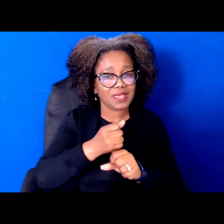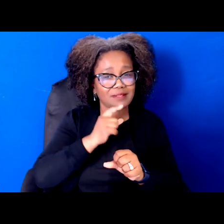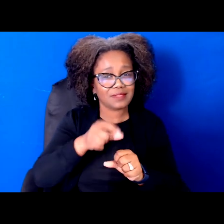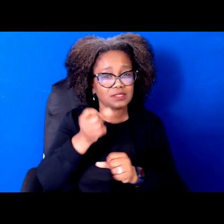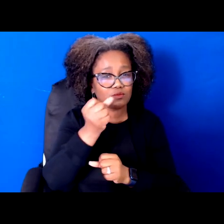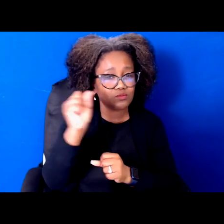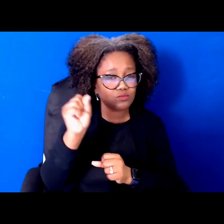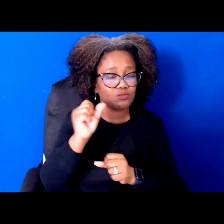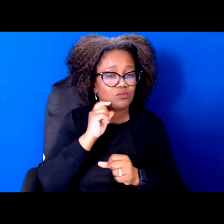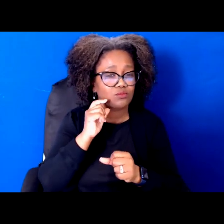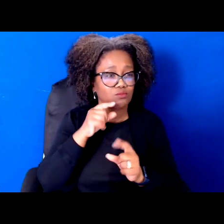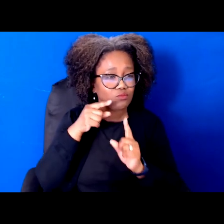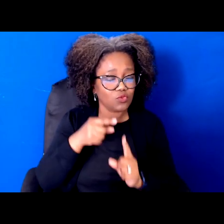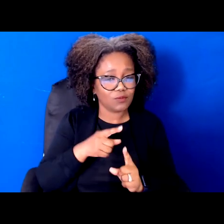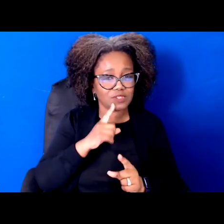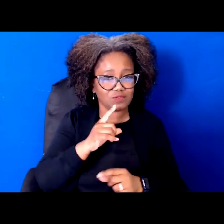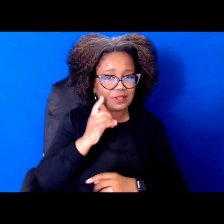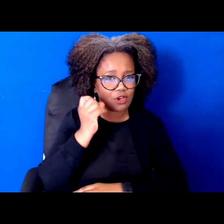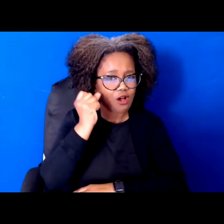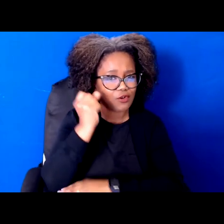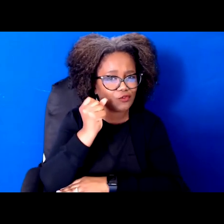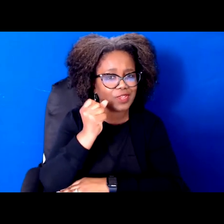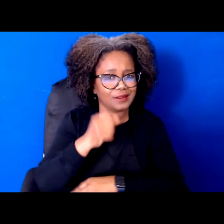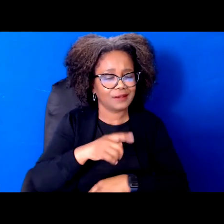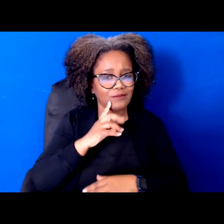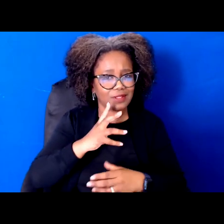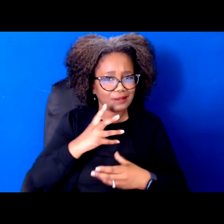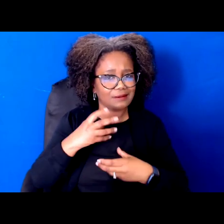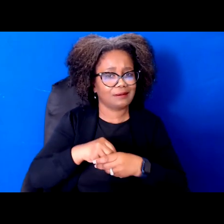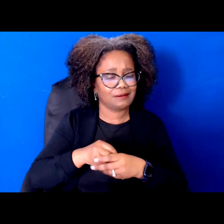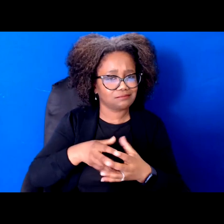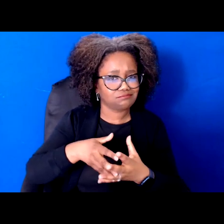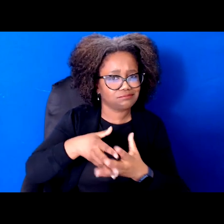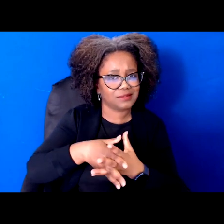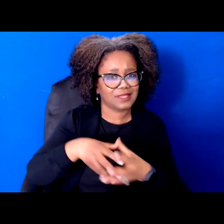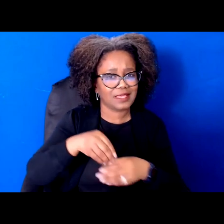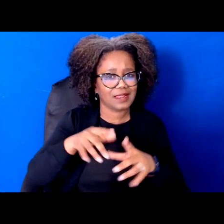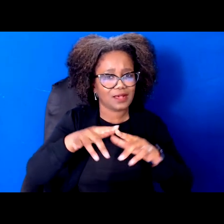So I think about how both in the kinds of solidarity, economics and belonging, they're